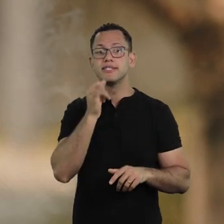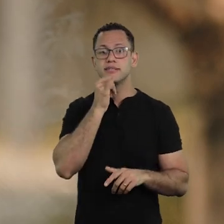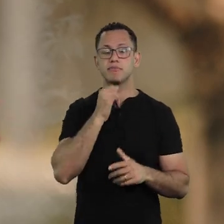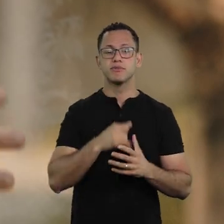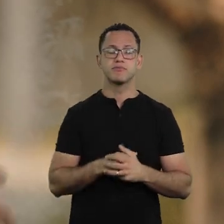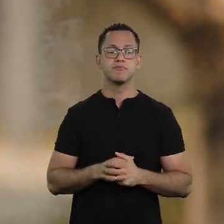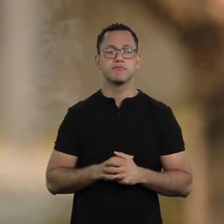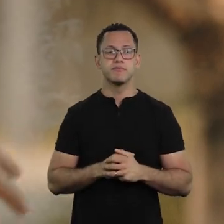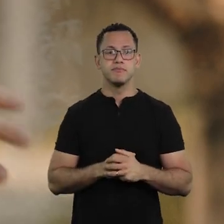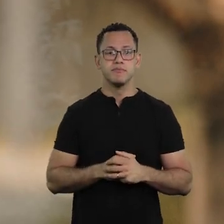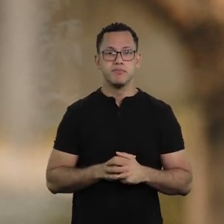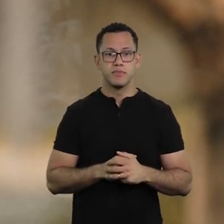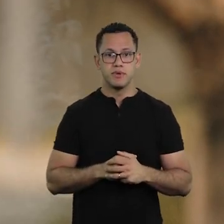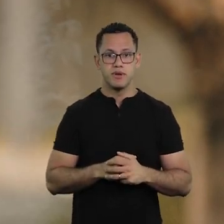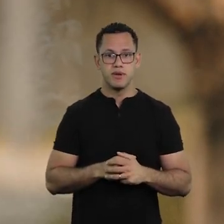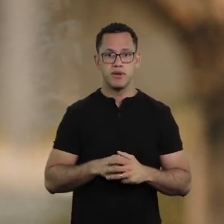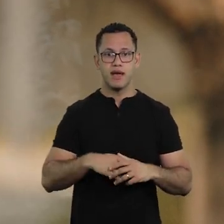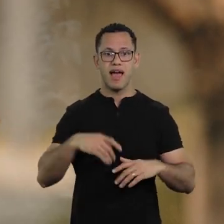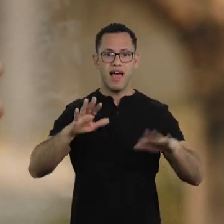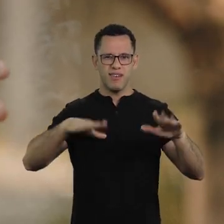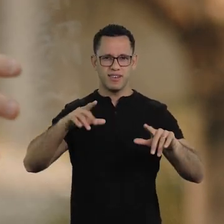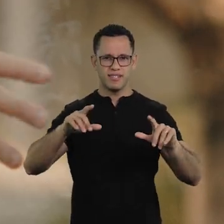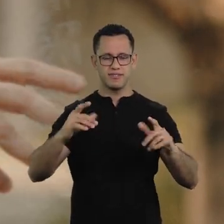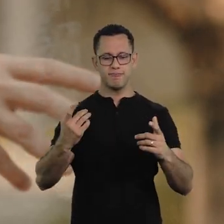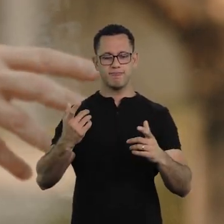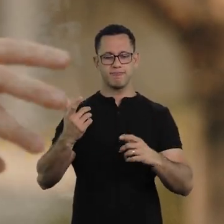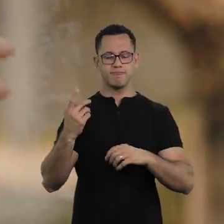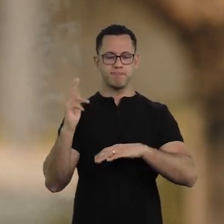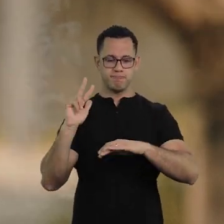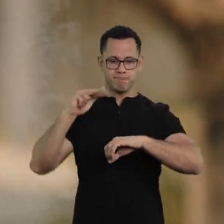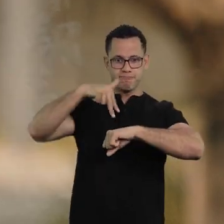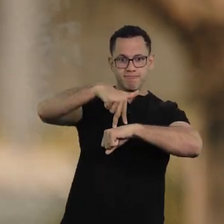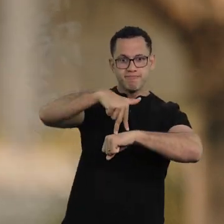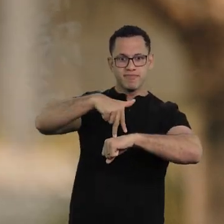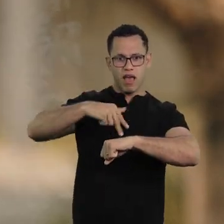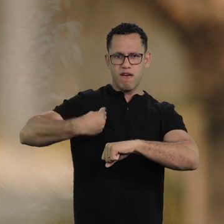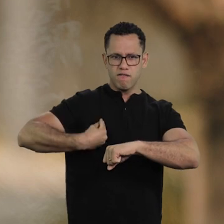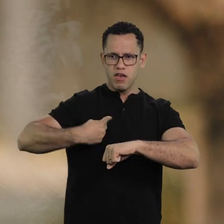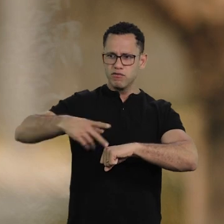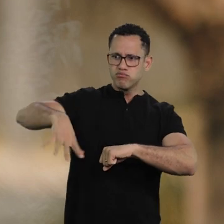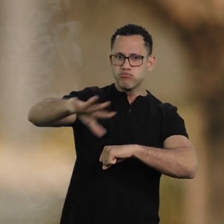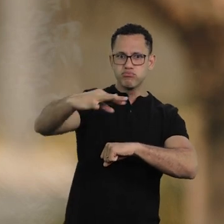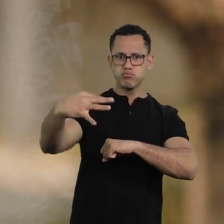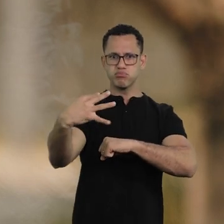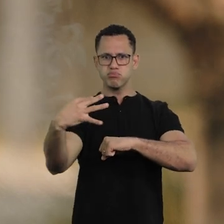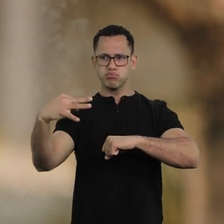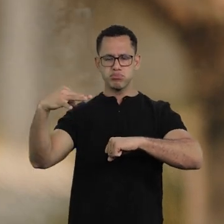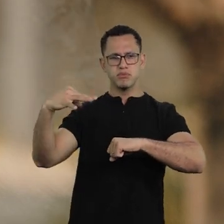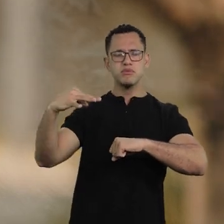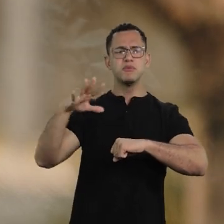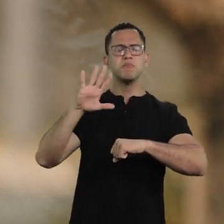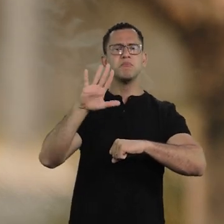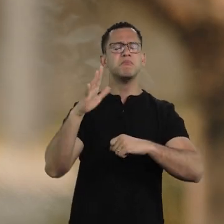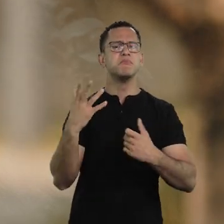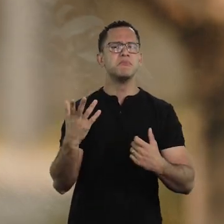to take a stand, many times in a TV show, live, they did not take a stand, so,